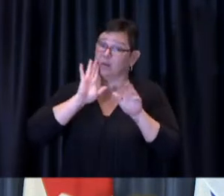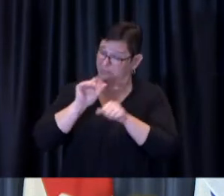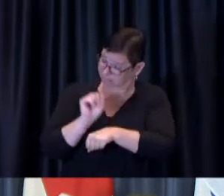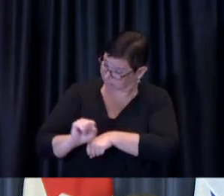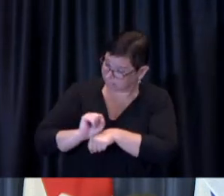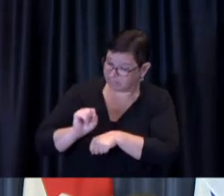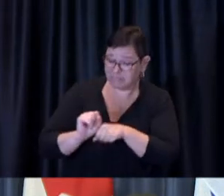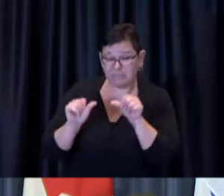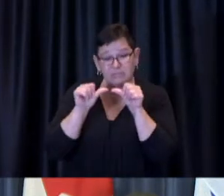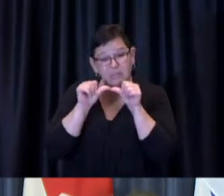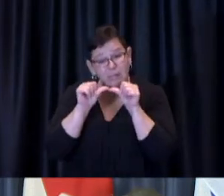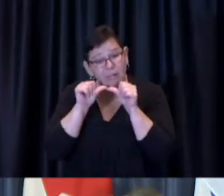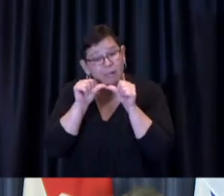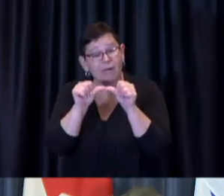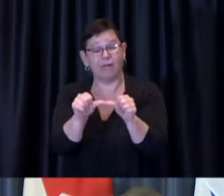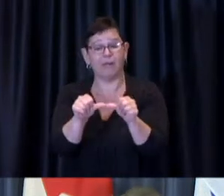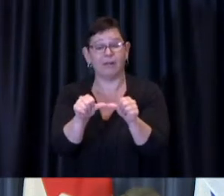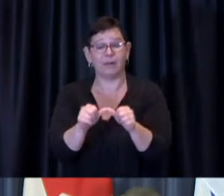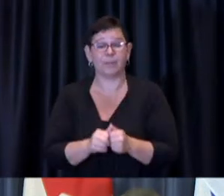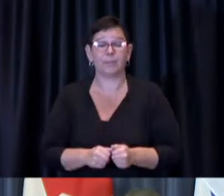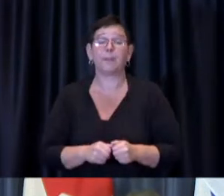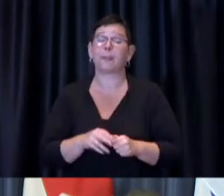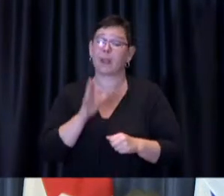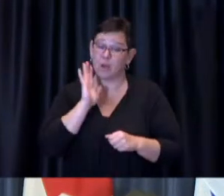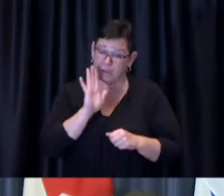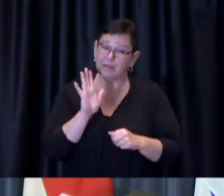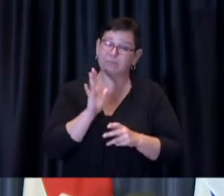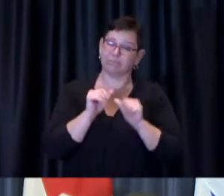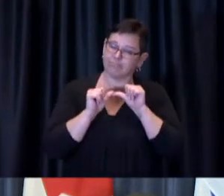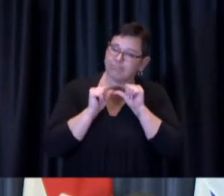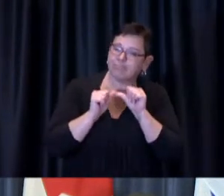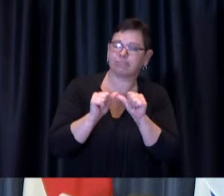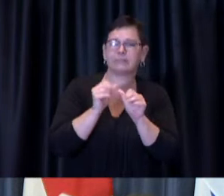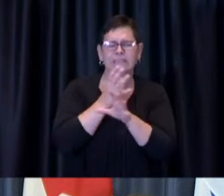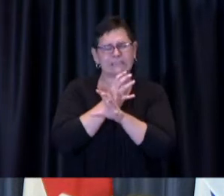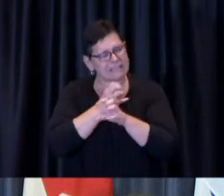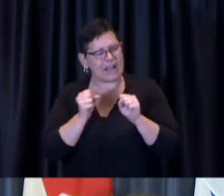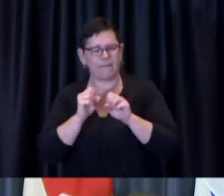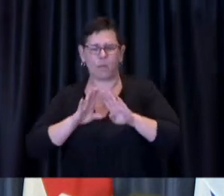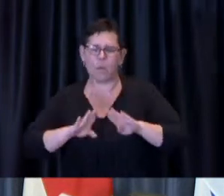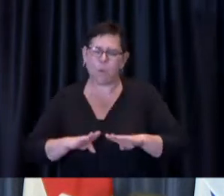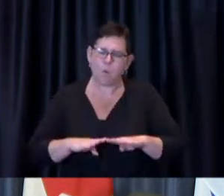as we continue with a safe reopening and as we continue to fight COVID-19 to the ground.